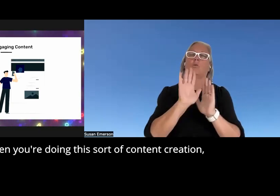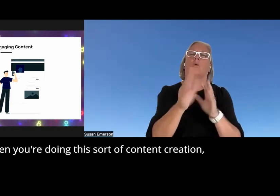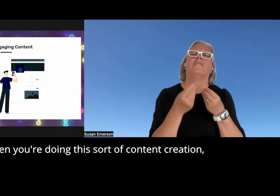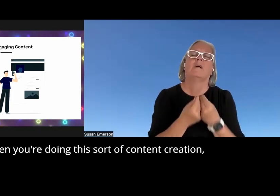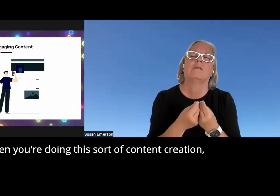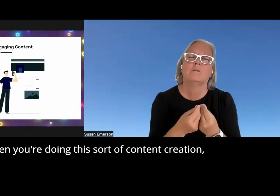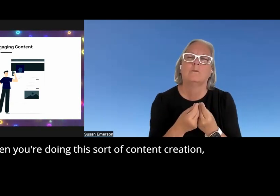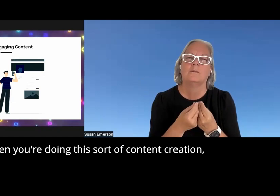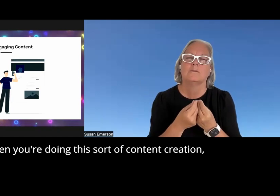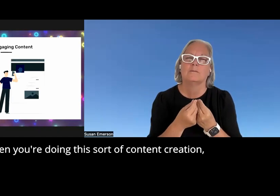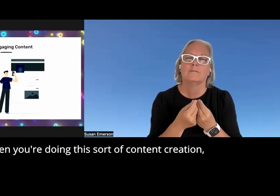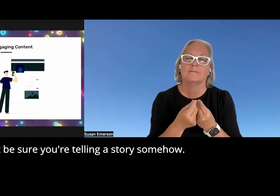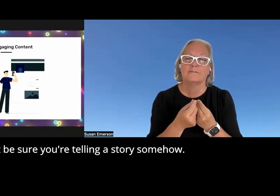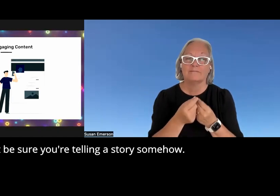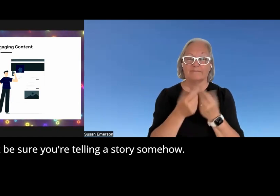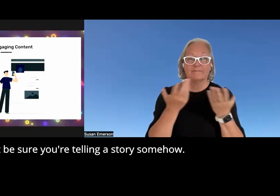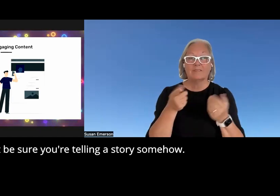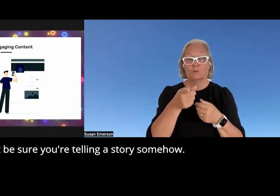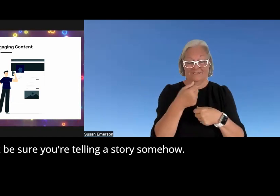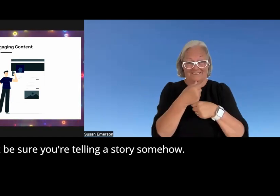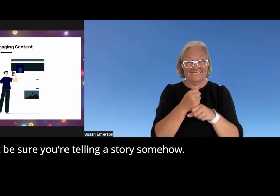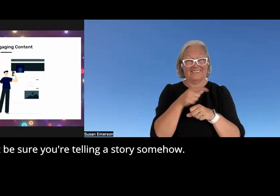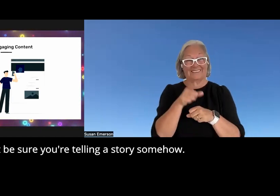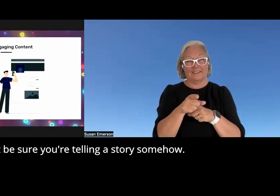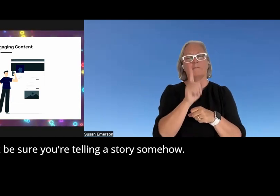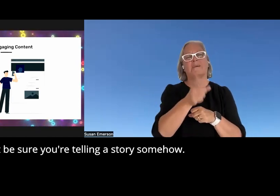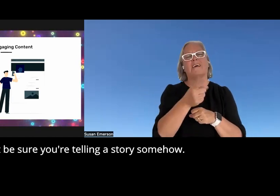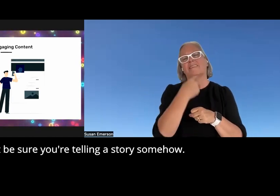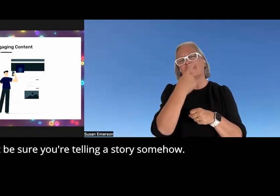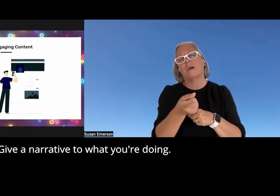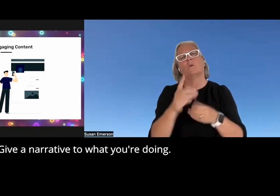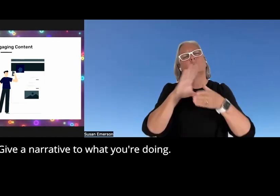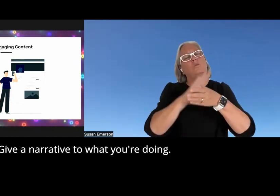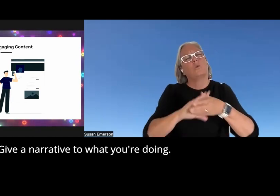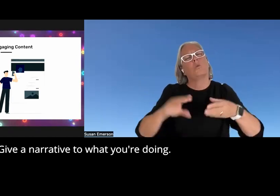doing this sort of content creation just be sure you're telling a story somehow give a narrative